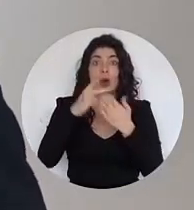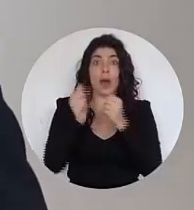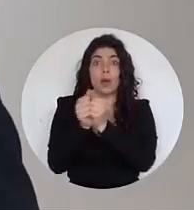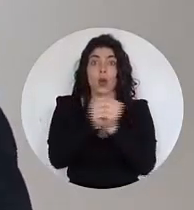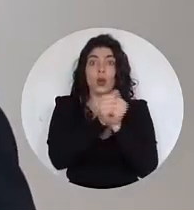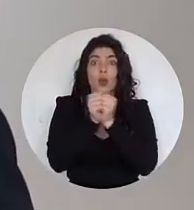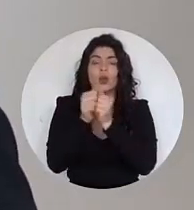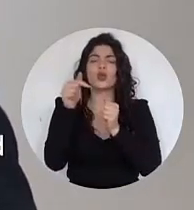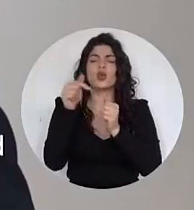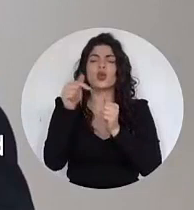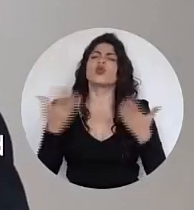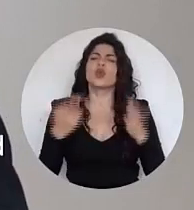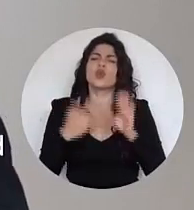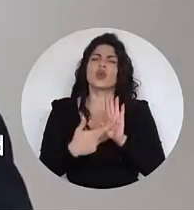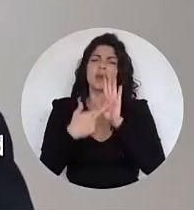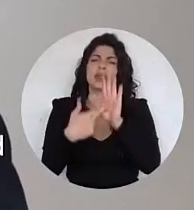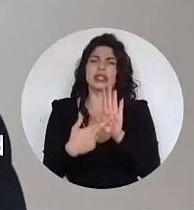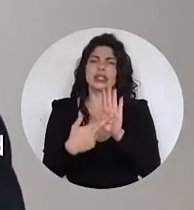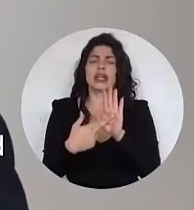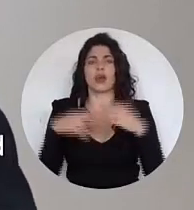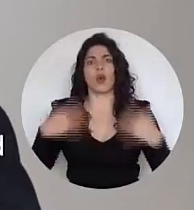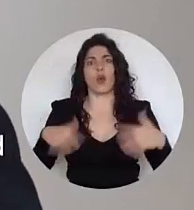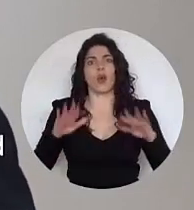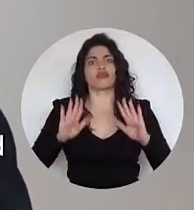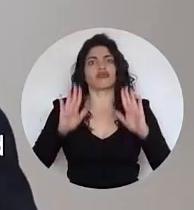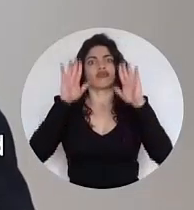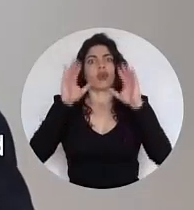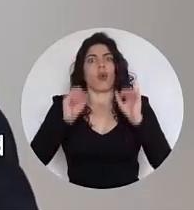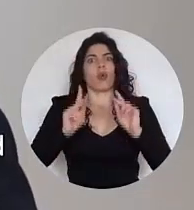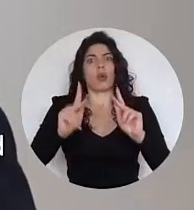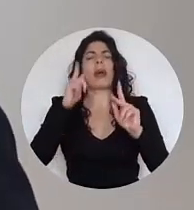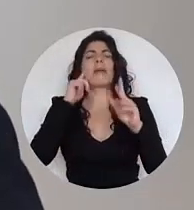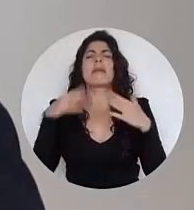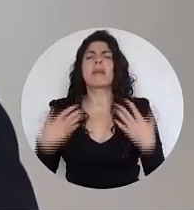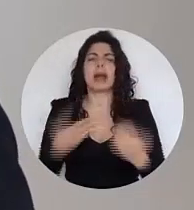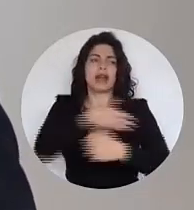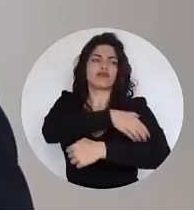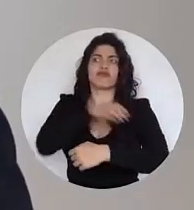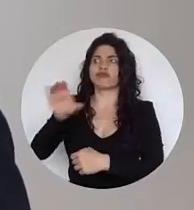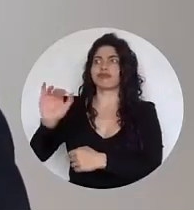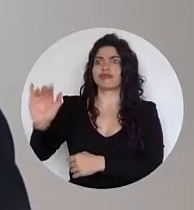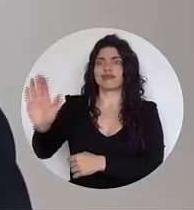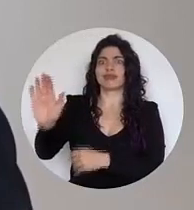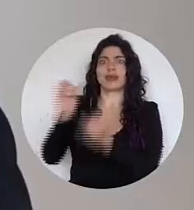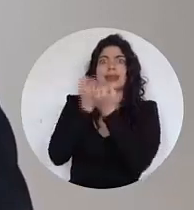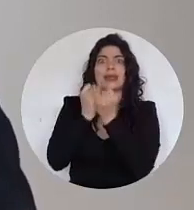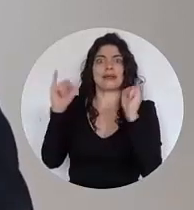joint program represents an extraordinary opportunity to strengthen the economic autonomy